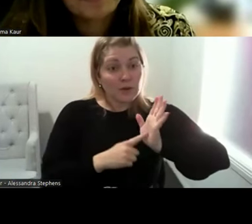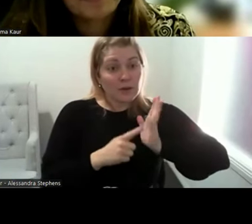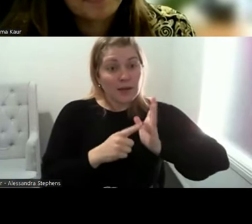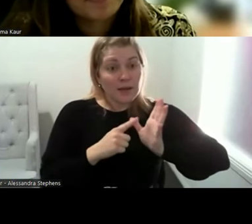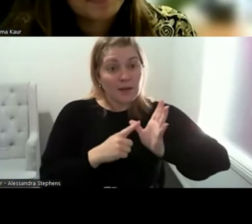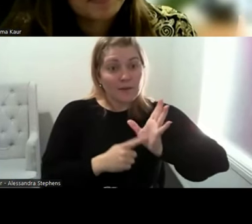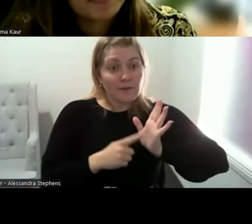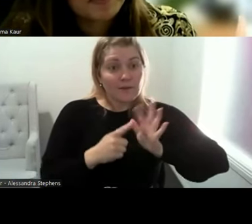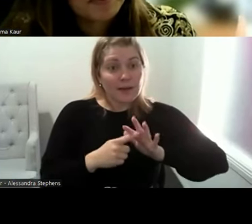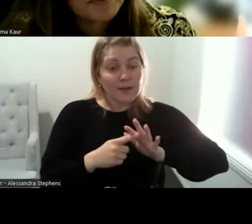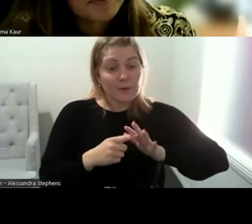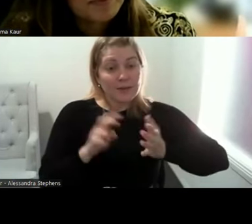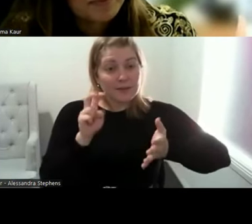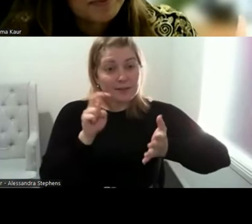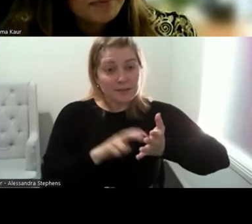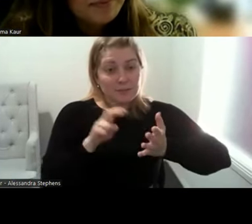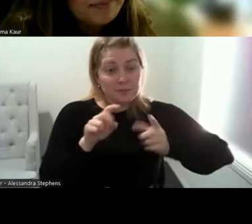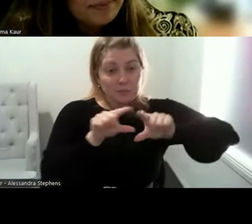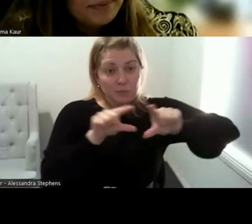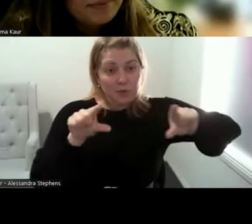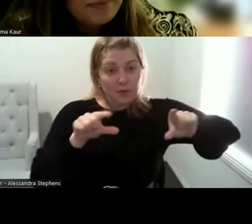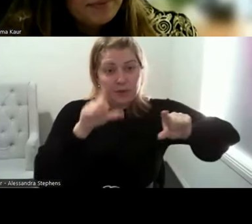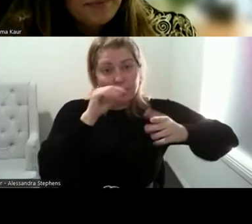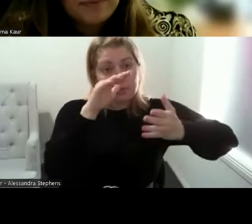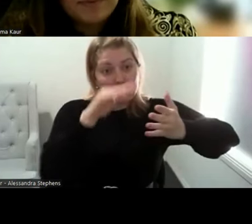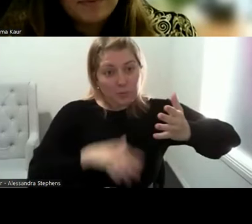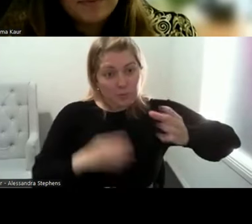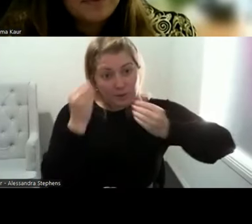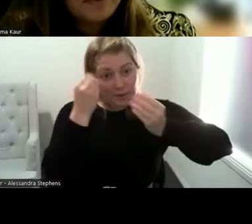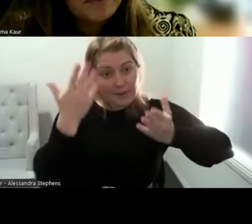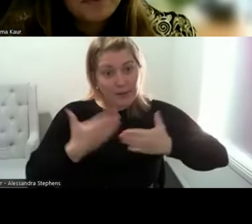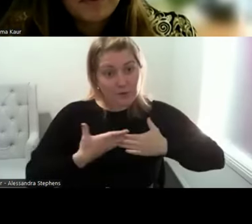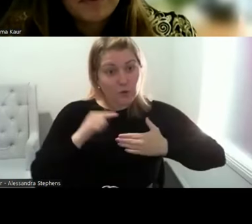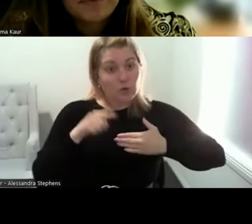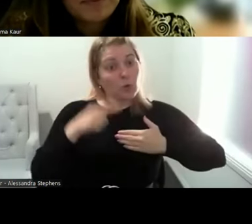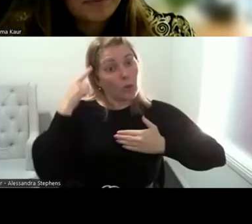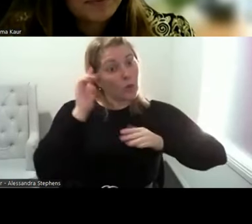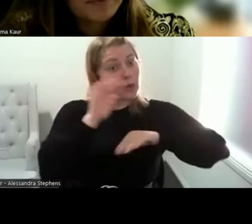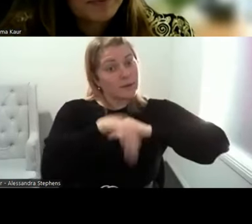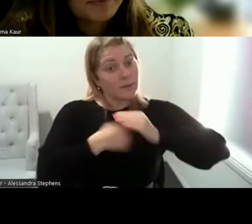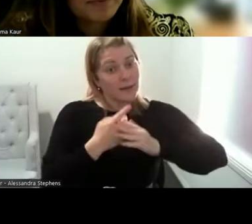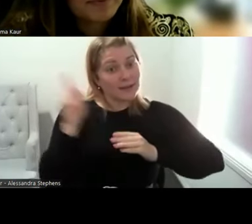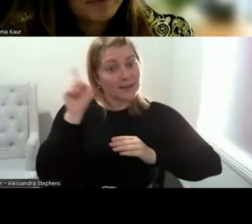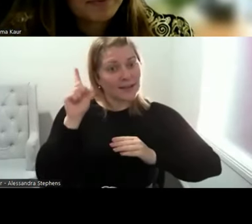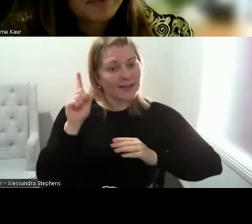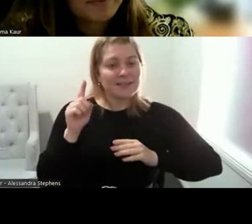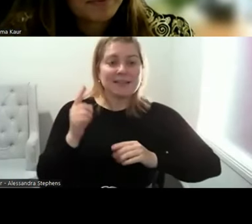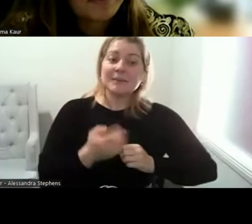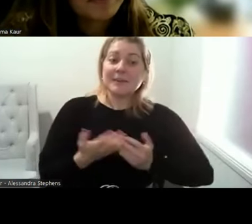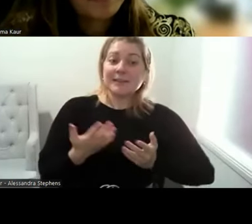in the video description when we post that up. But that concludes our event for today. Please